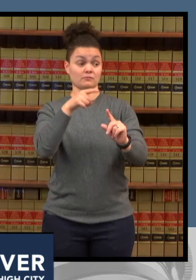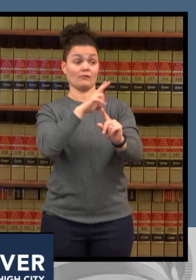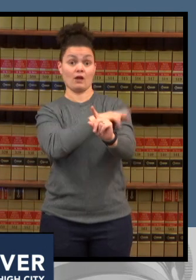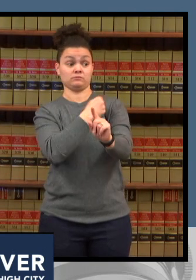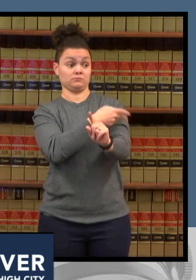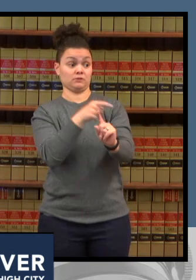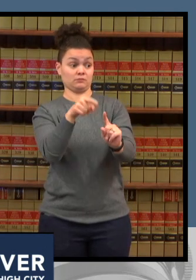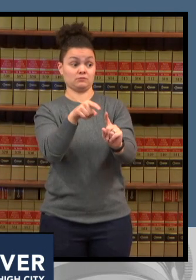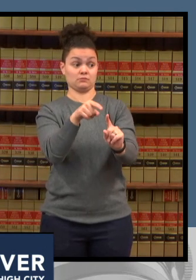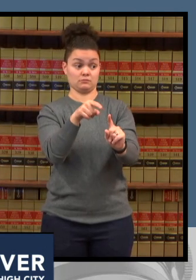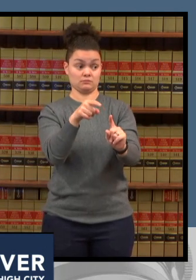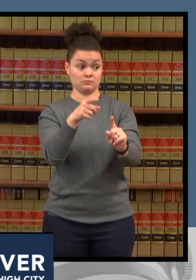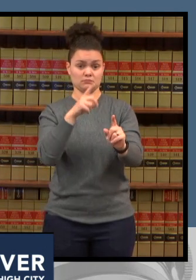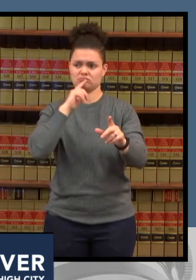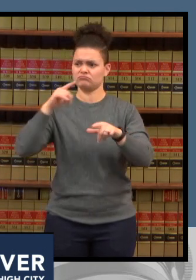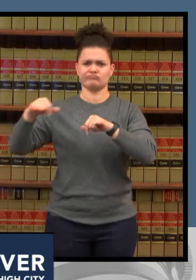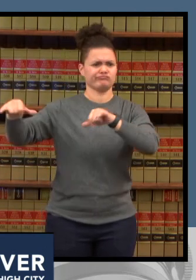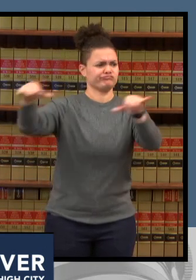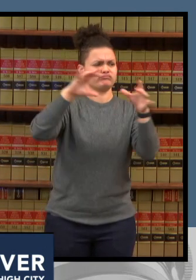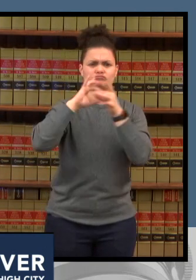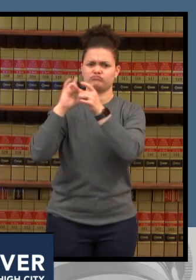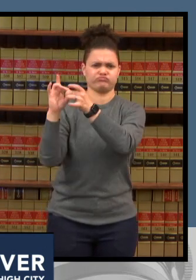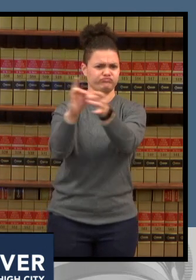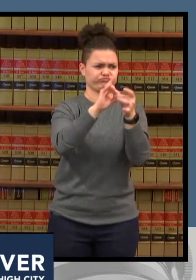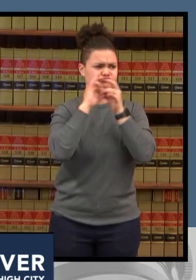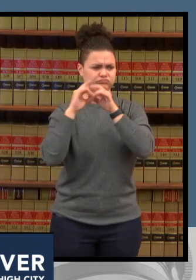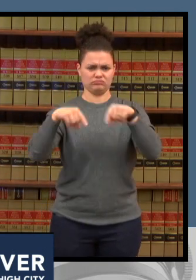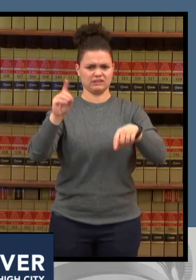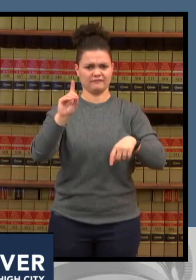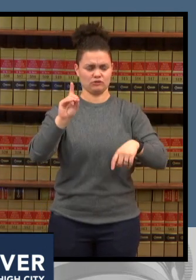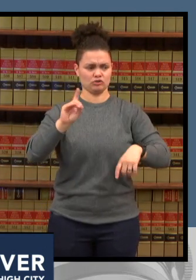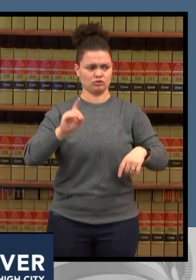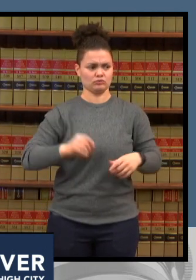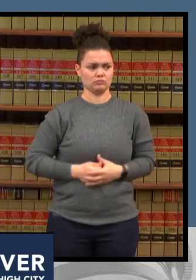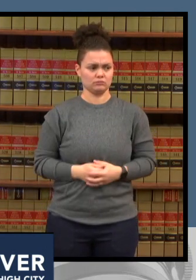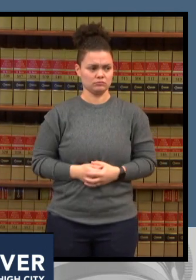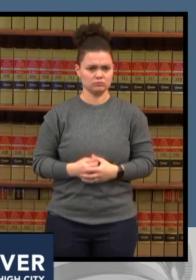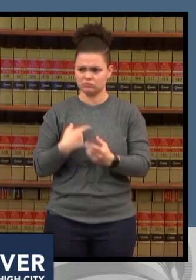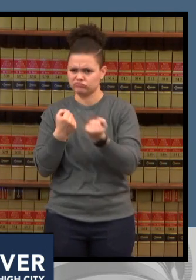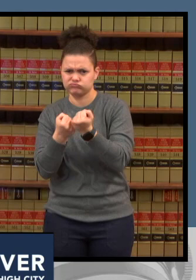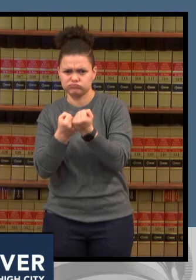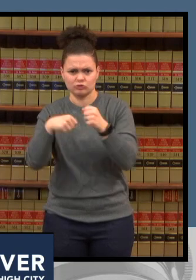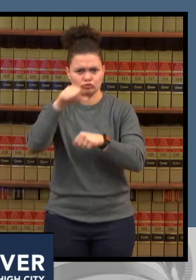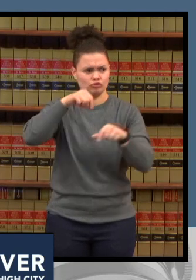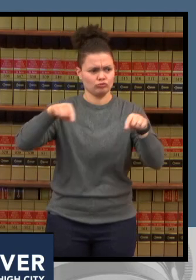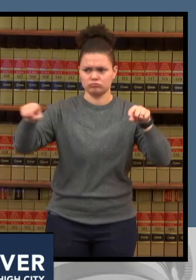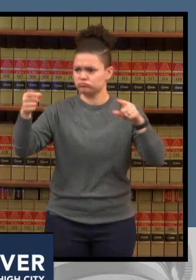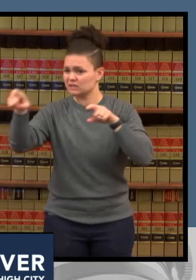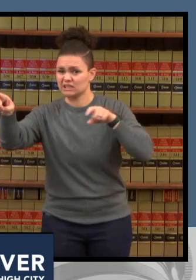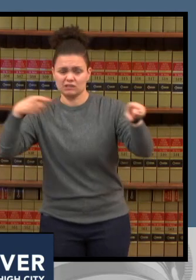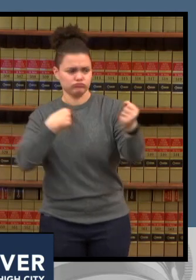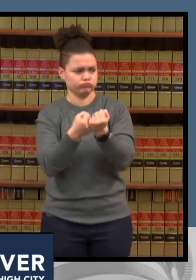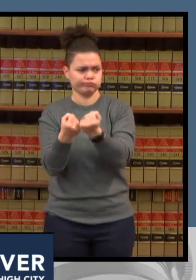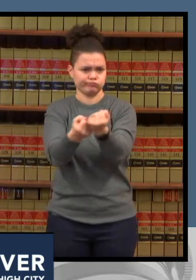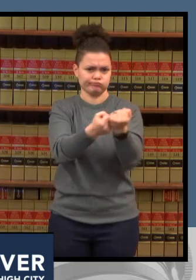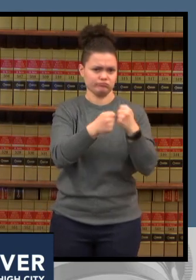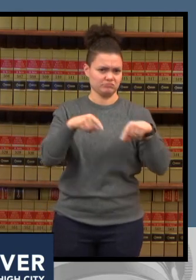to help manage uh patient transfers across the denver metro region thank you